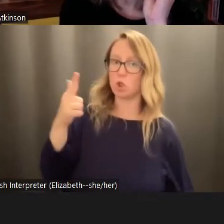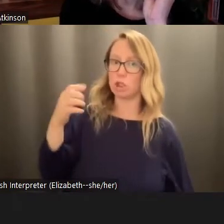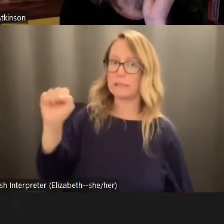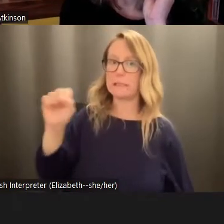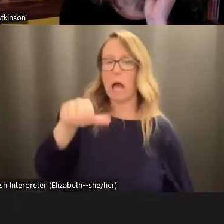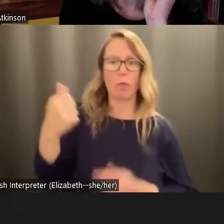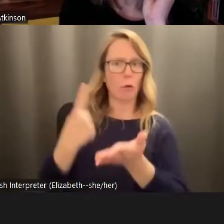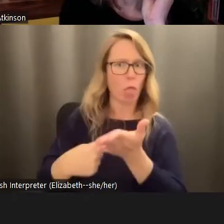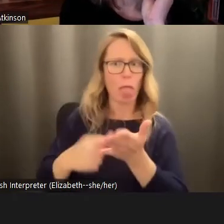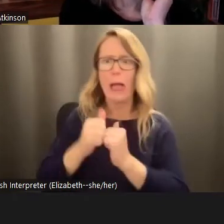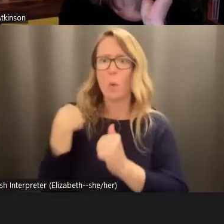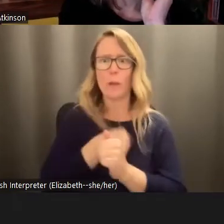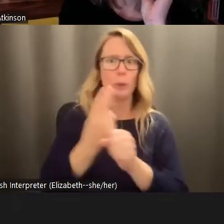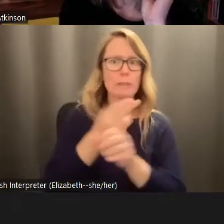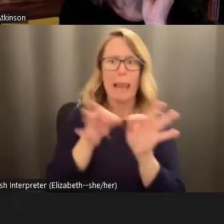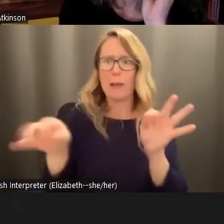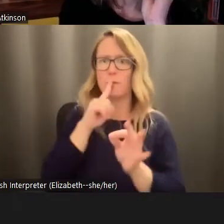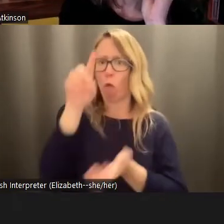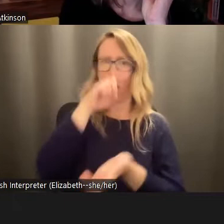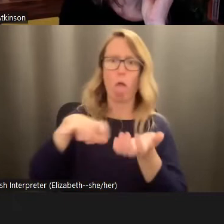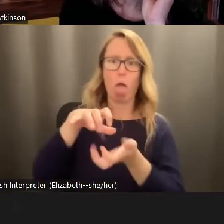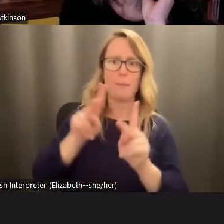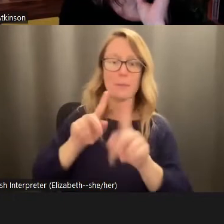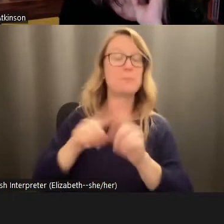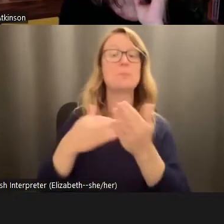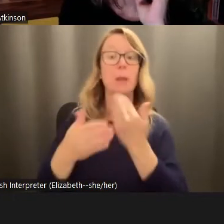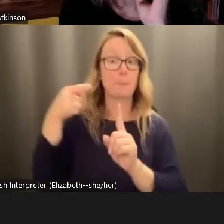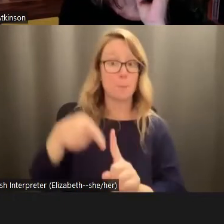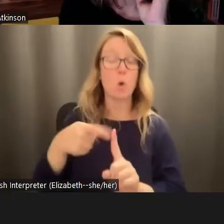confuse people. But in a way, one young lady's teenager, she